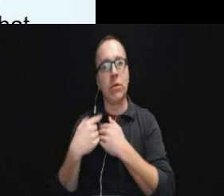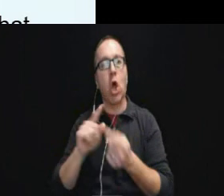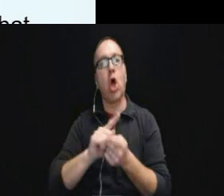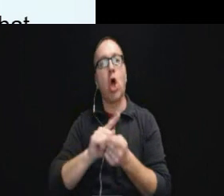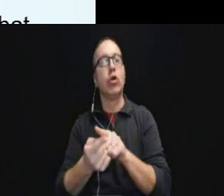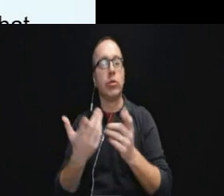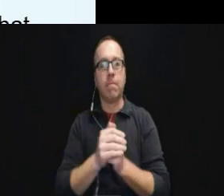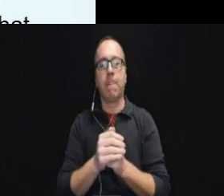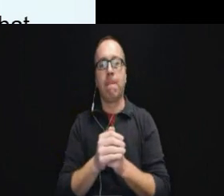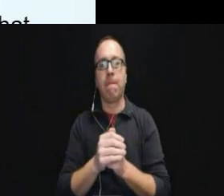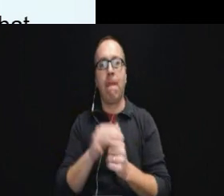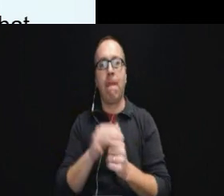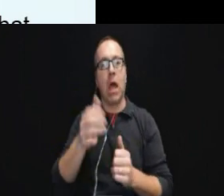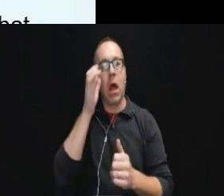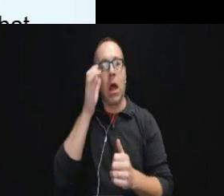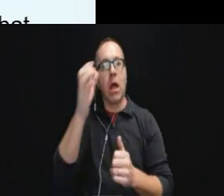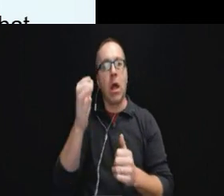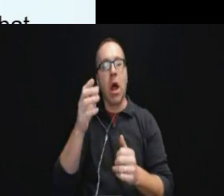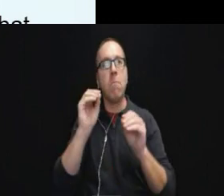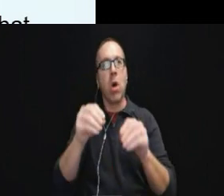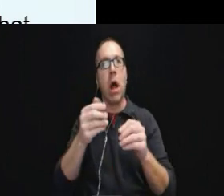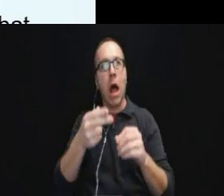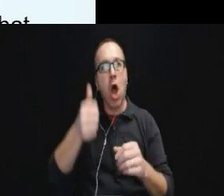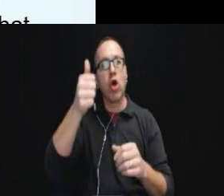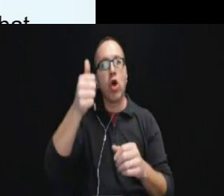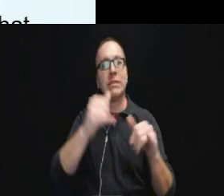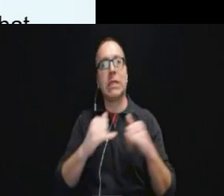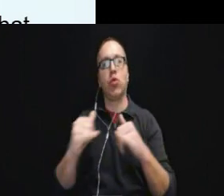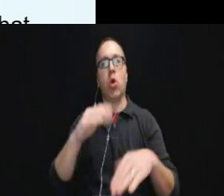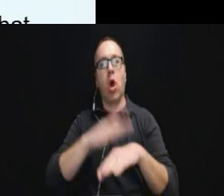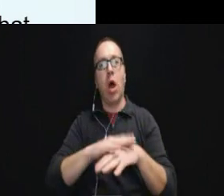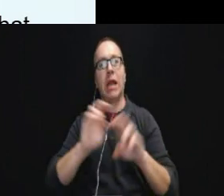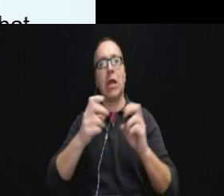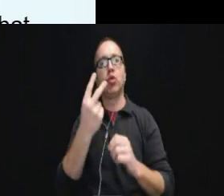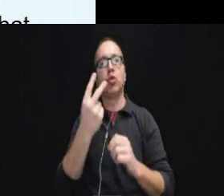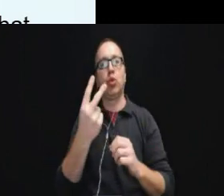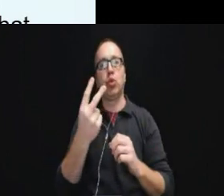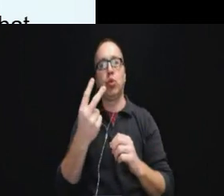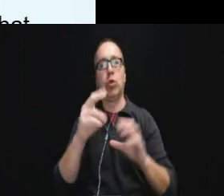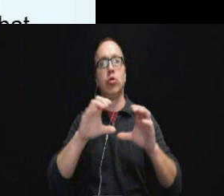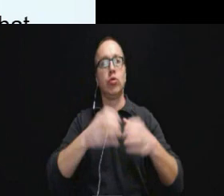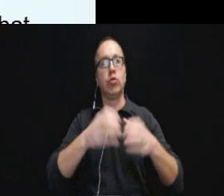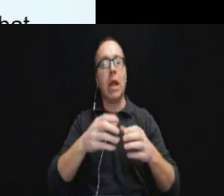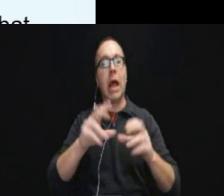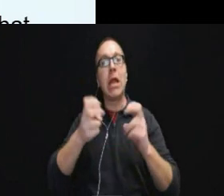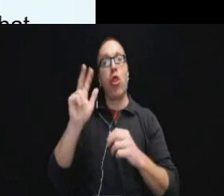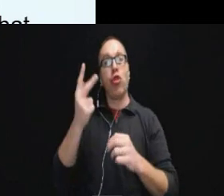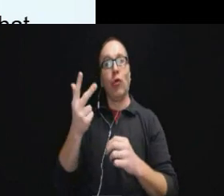This places a higher standard on Title II entities. Title III are supposed to confer.